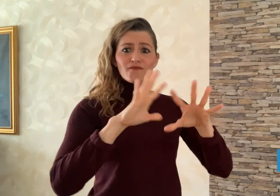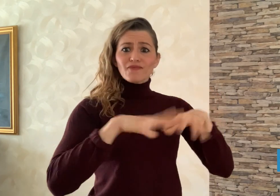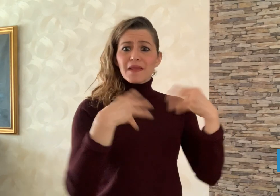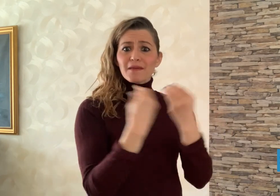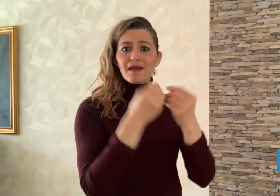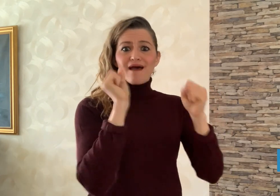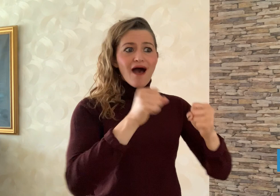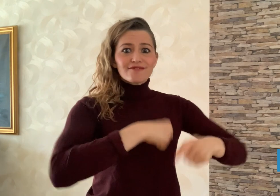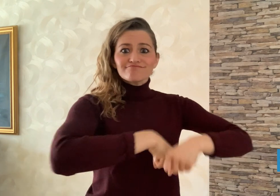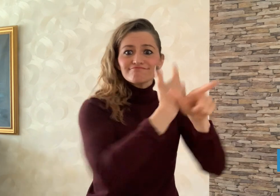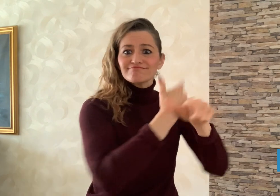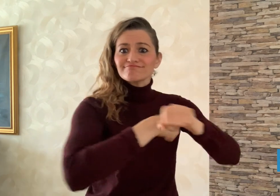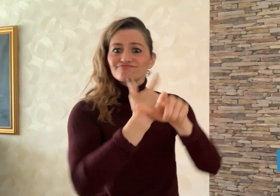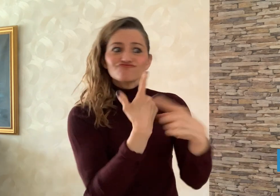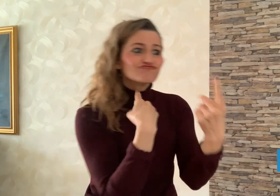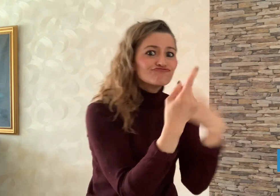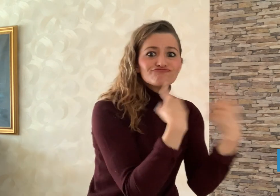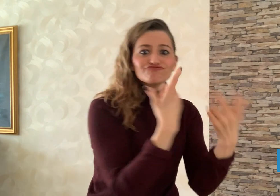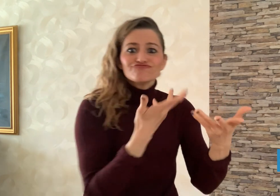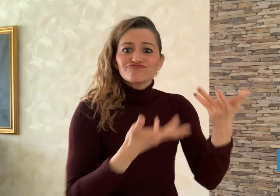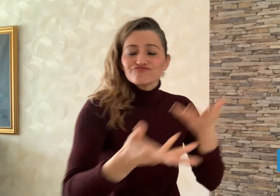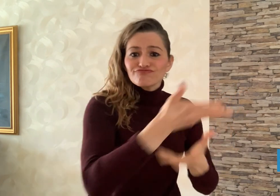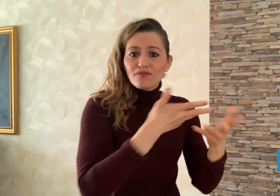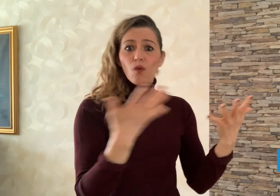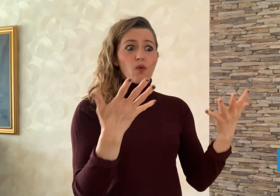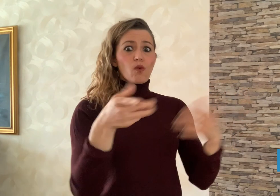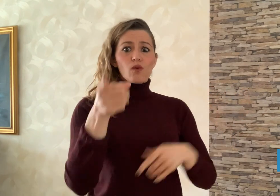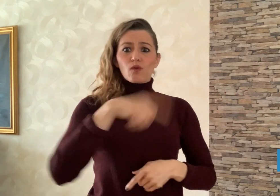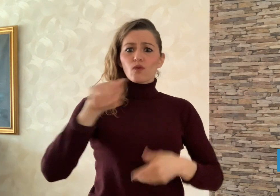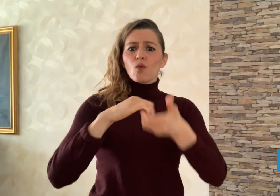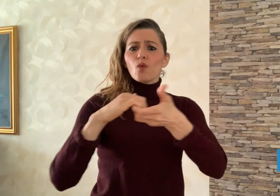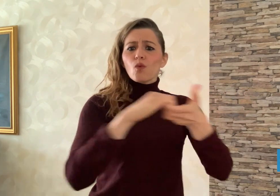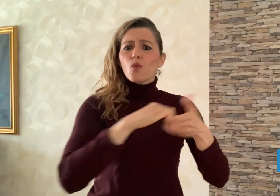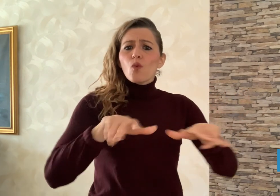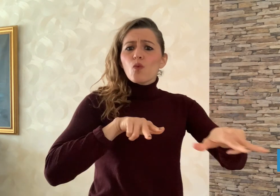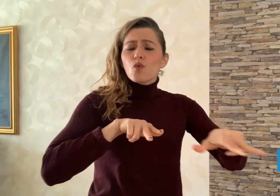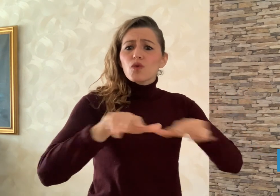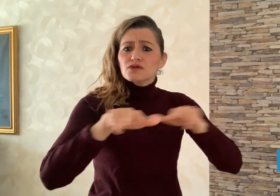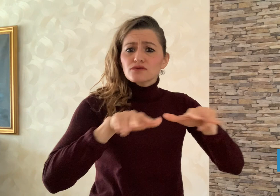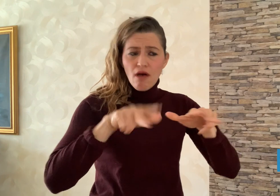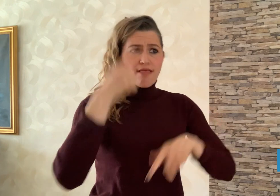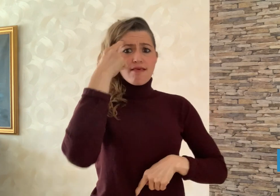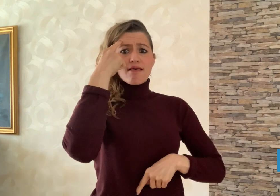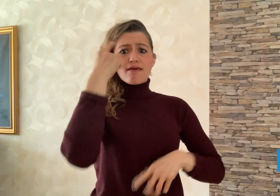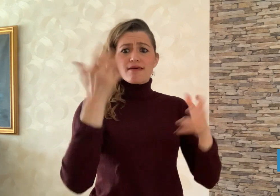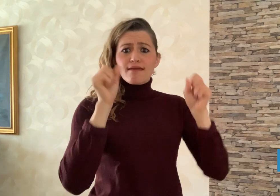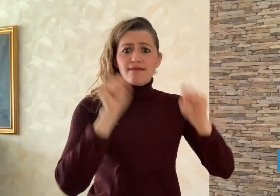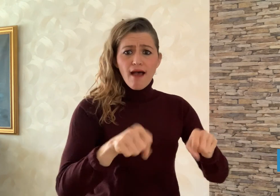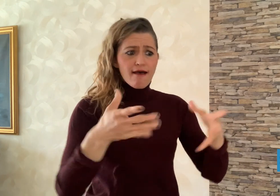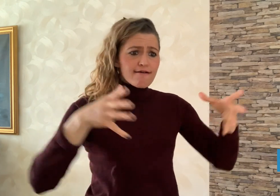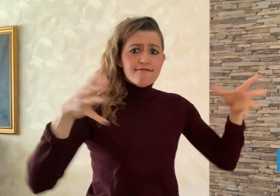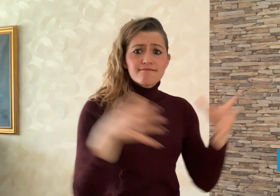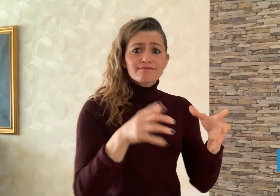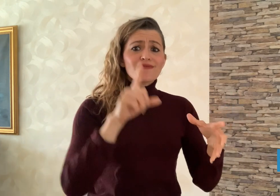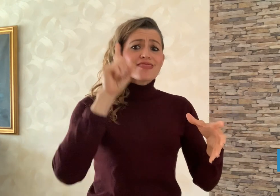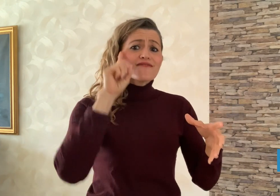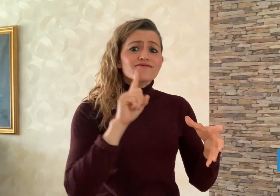and organizations including Deaf groups